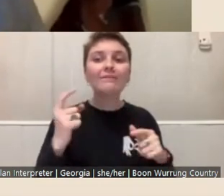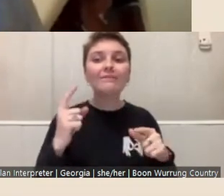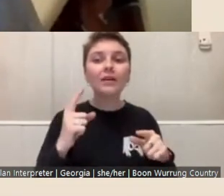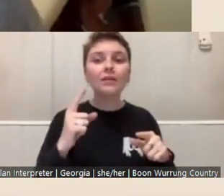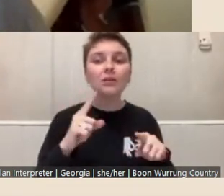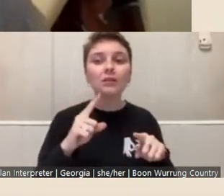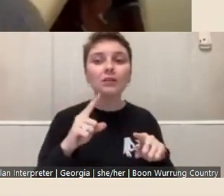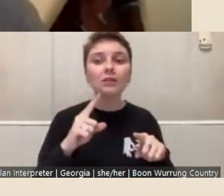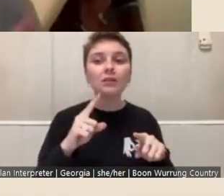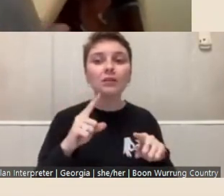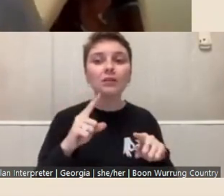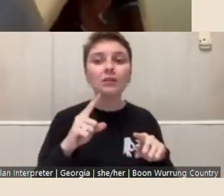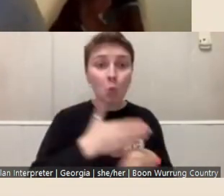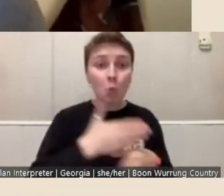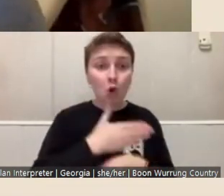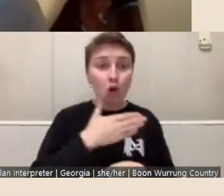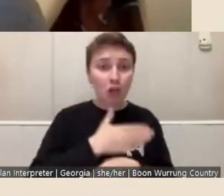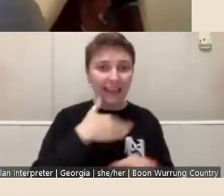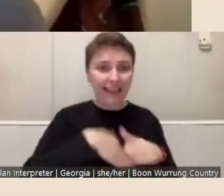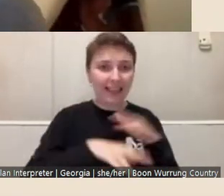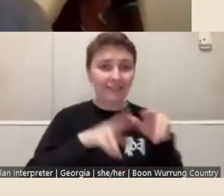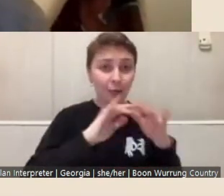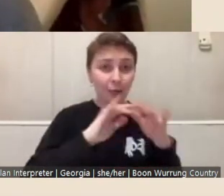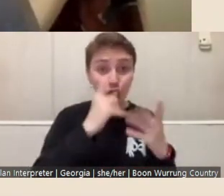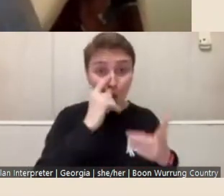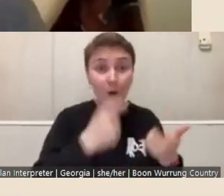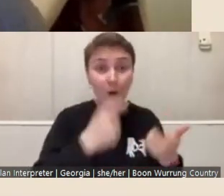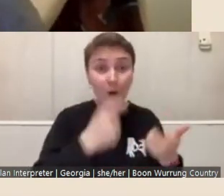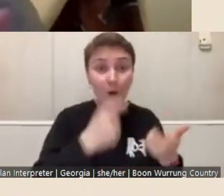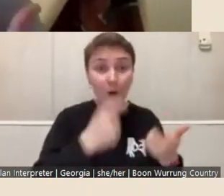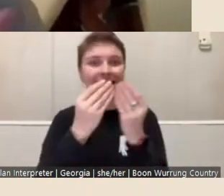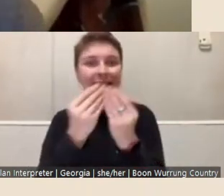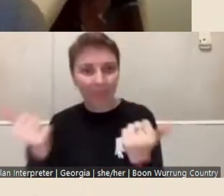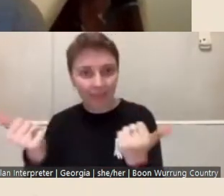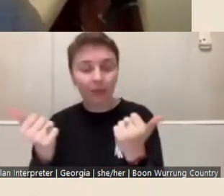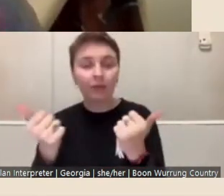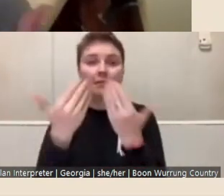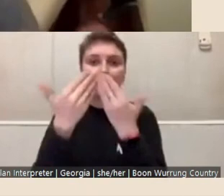in a fellowship could result in something that is a public outcome, it could be about